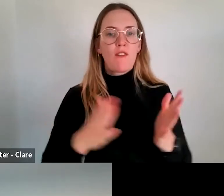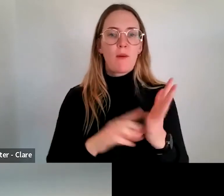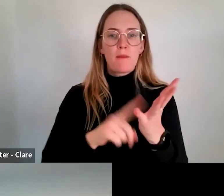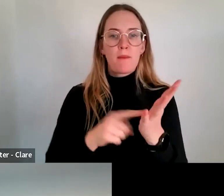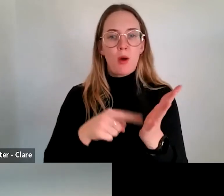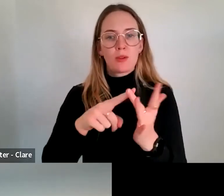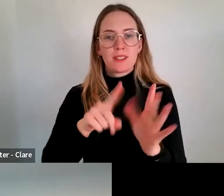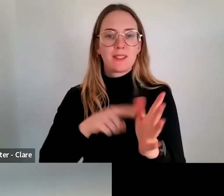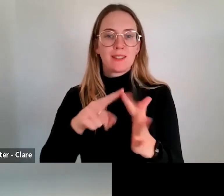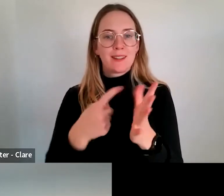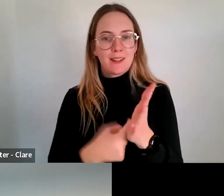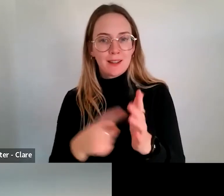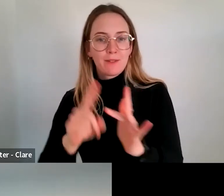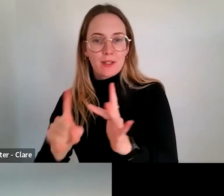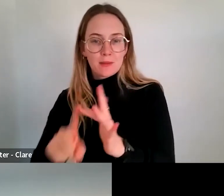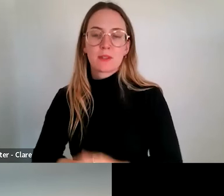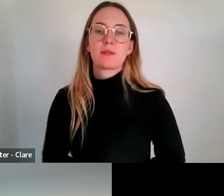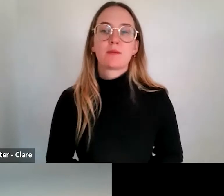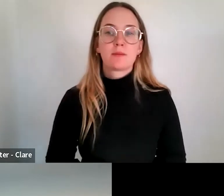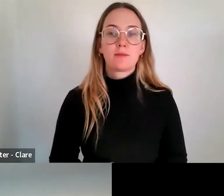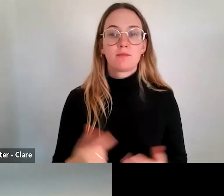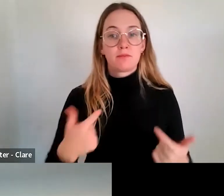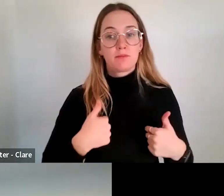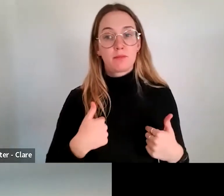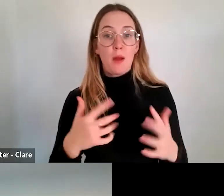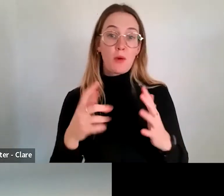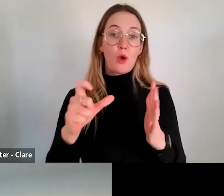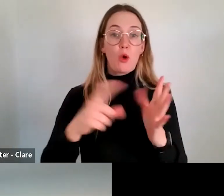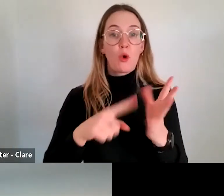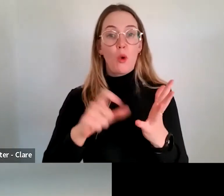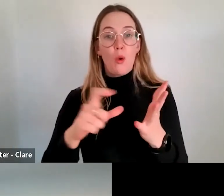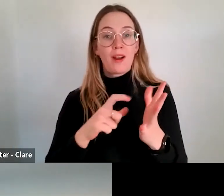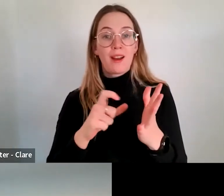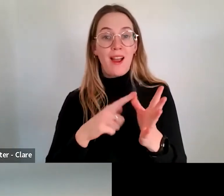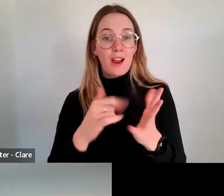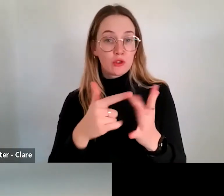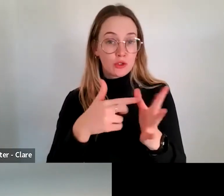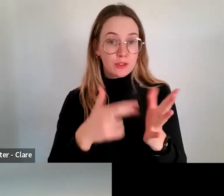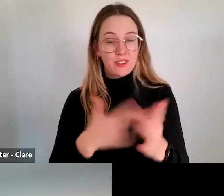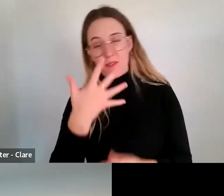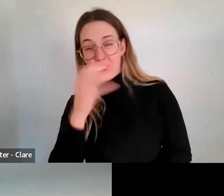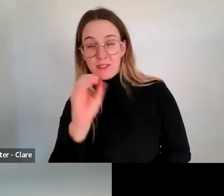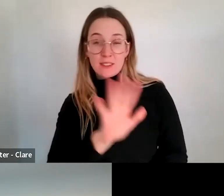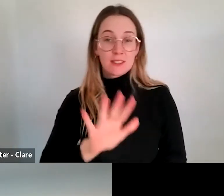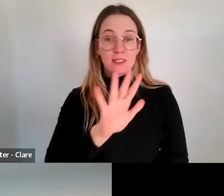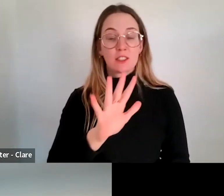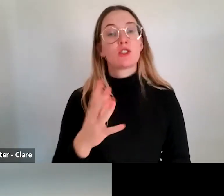I am a Caucasian man in my 50s. I'm wearing a green jacket and a brown skivvy today.